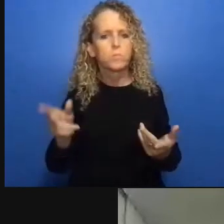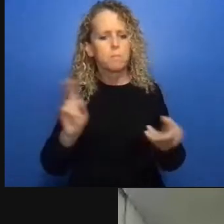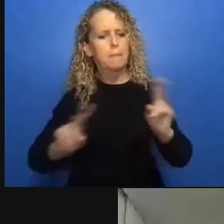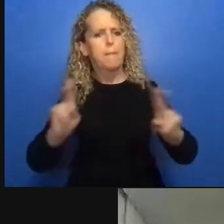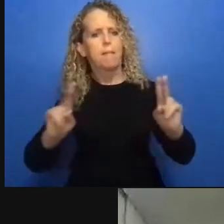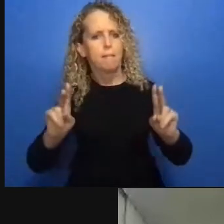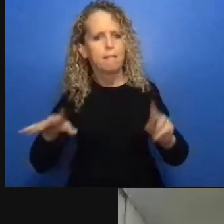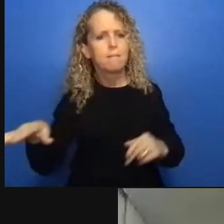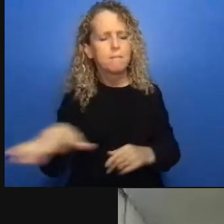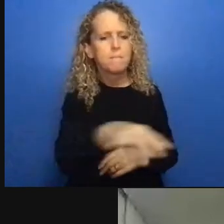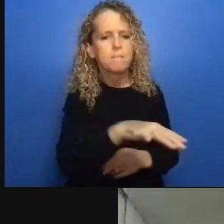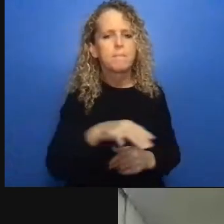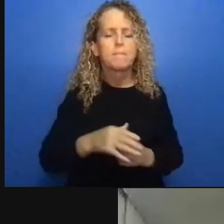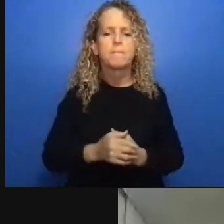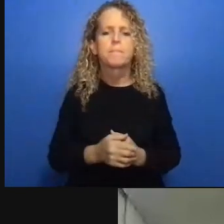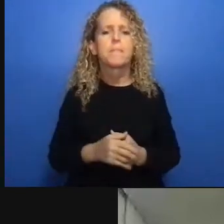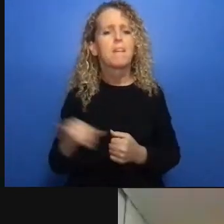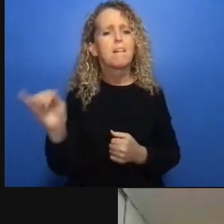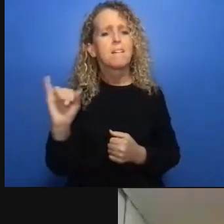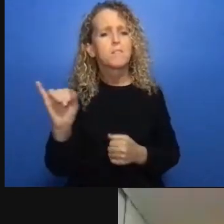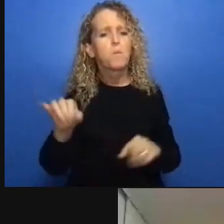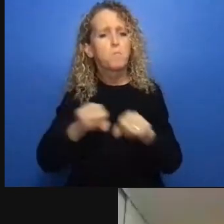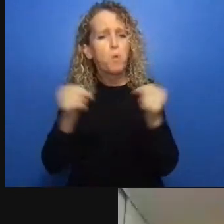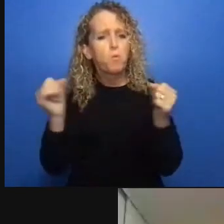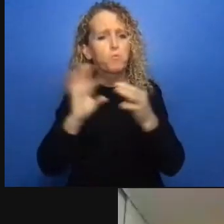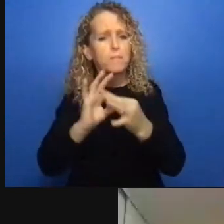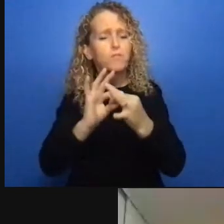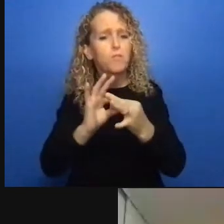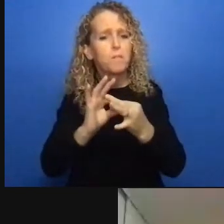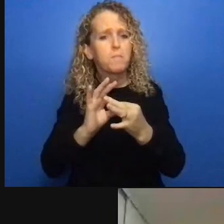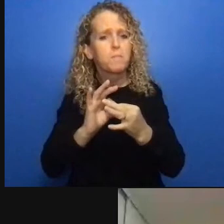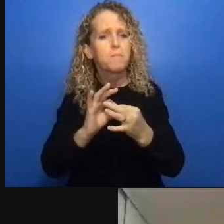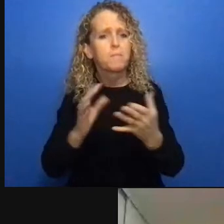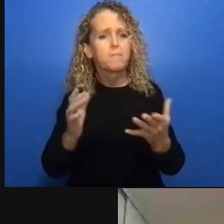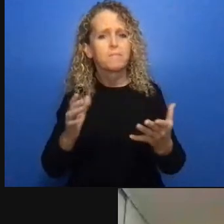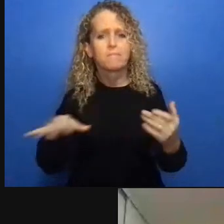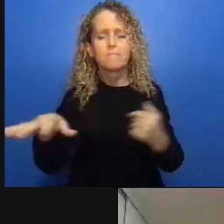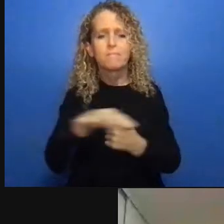accessibility of all public communications but starting with colbit I suppose